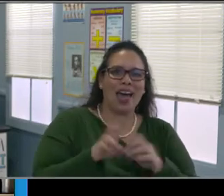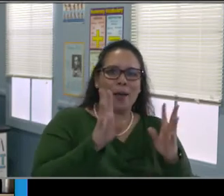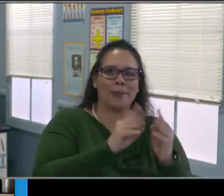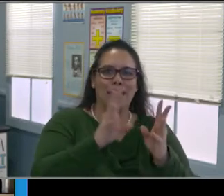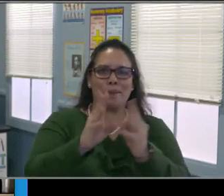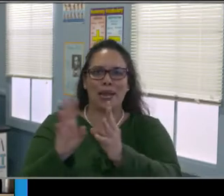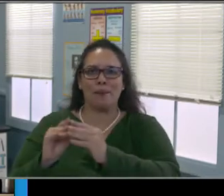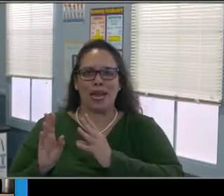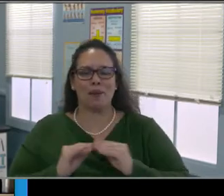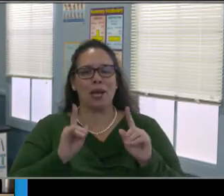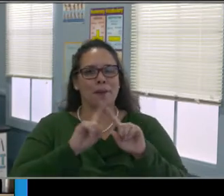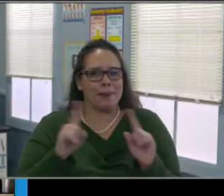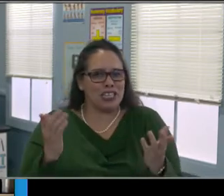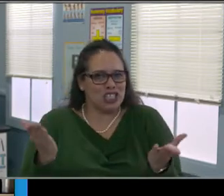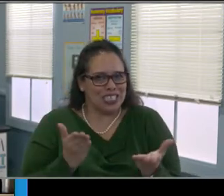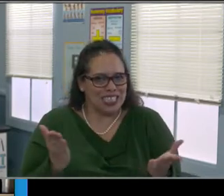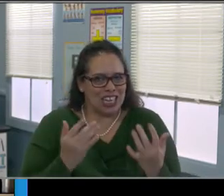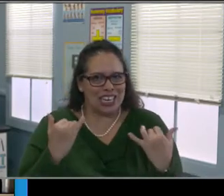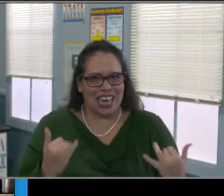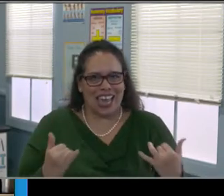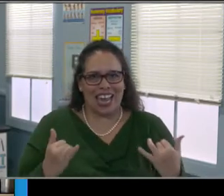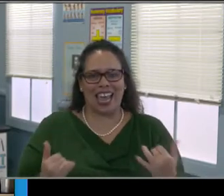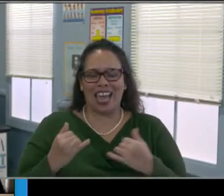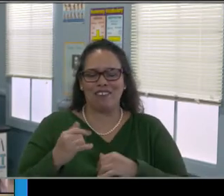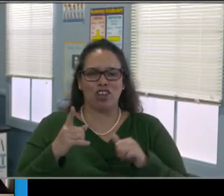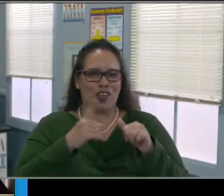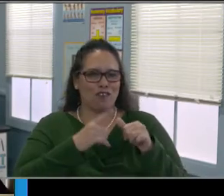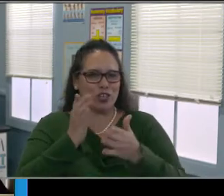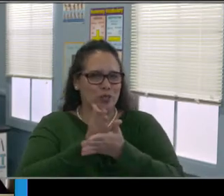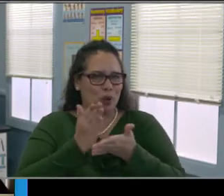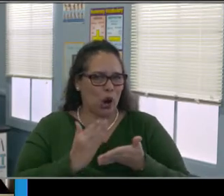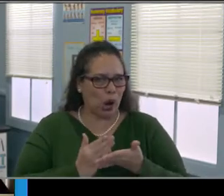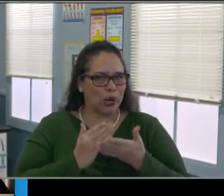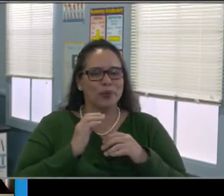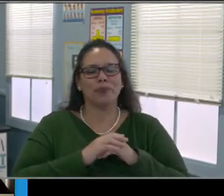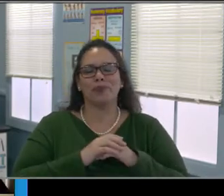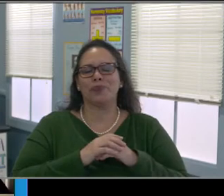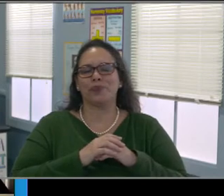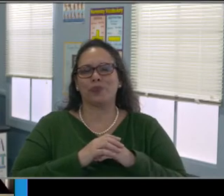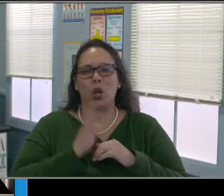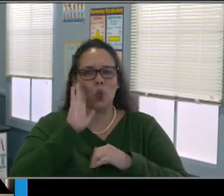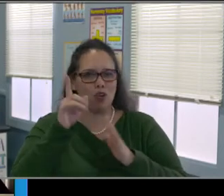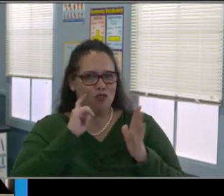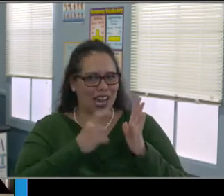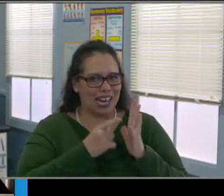but just know that the deeper understanding the true deep intentions of the distance learning plans